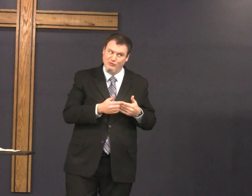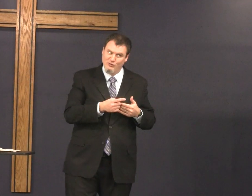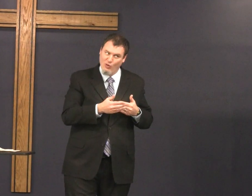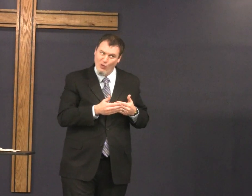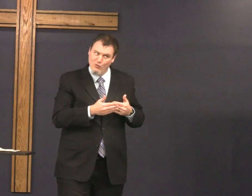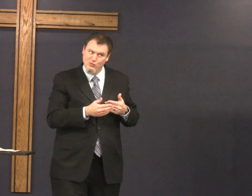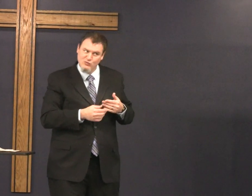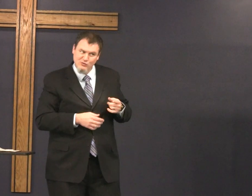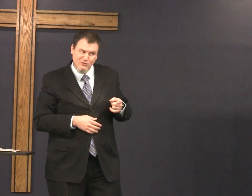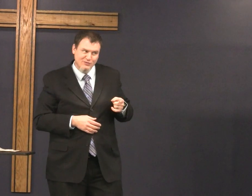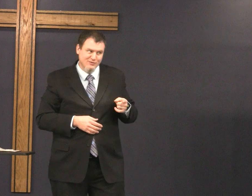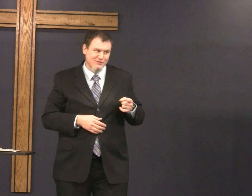that's close that's close